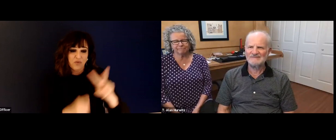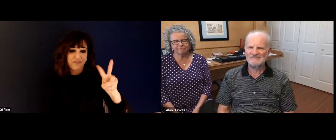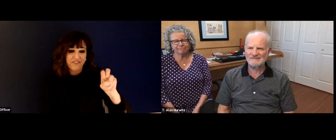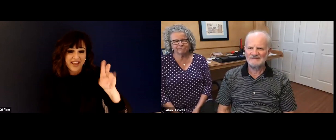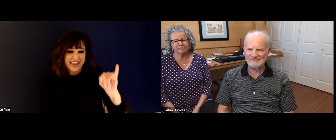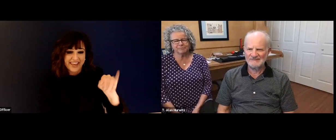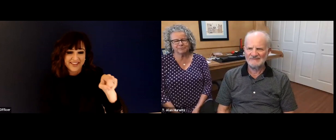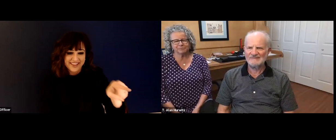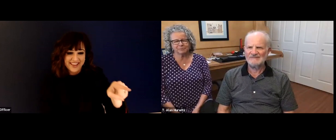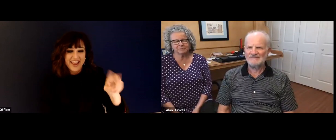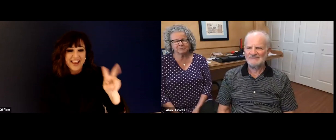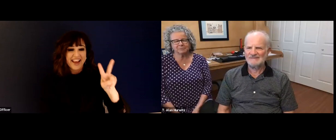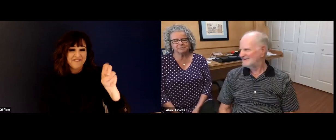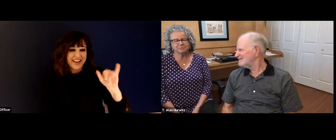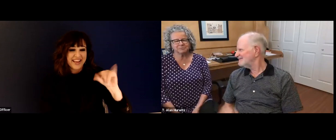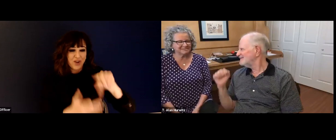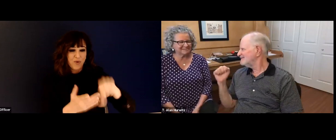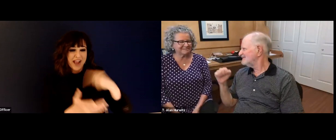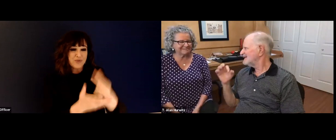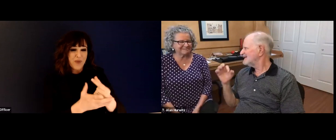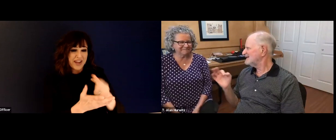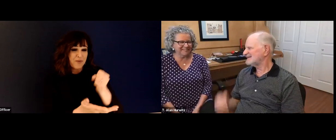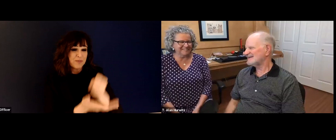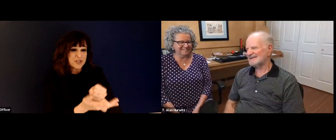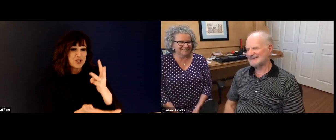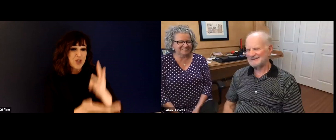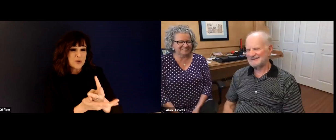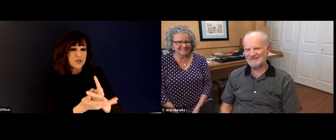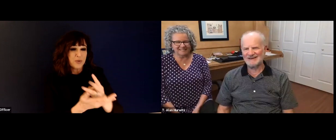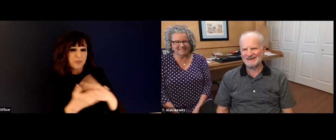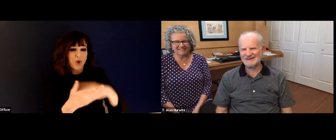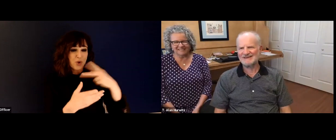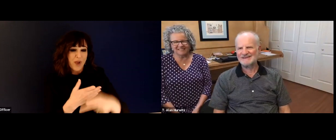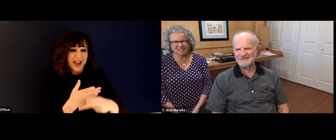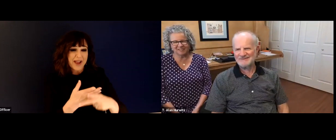Social Work program, I know that this social work program really